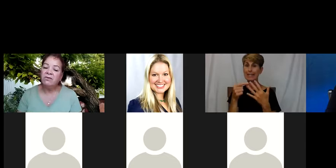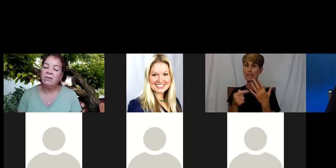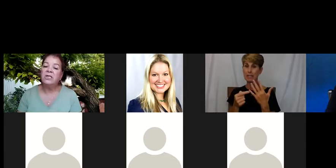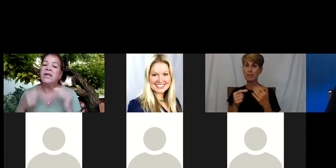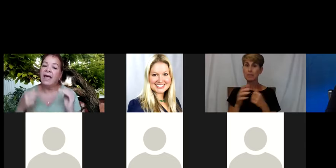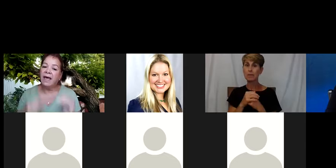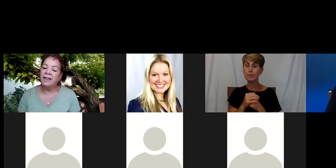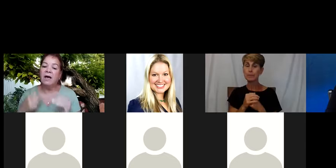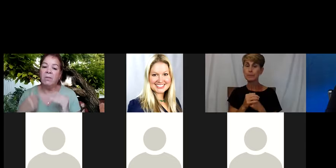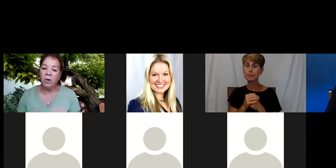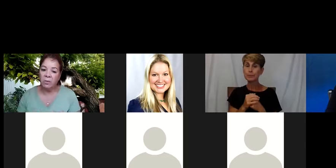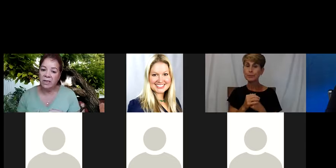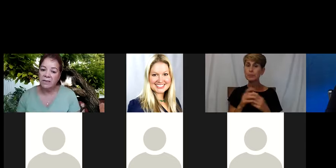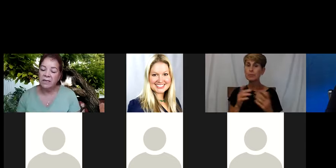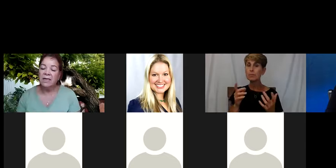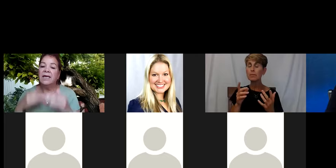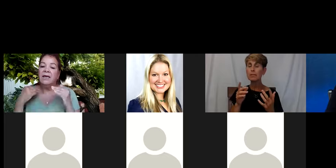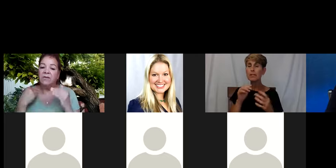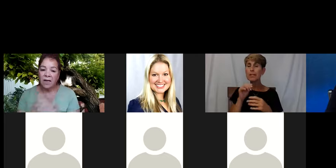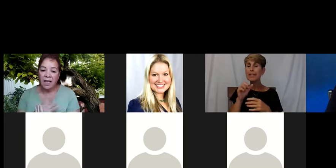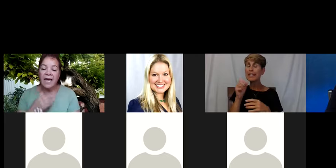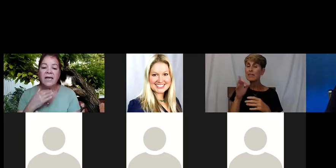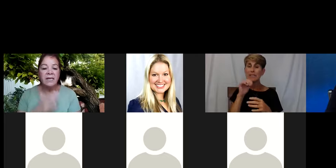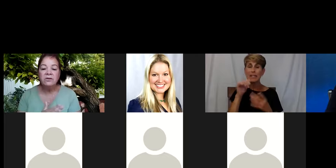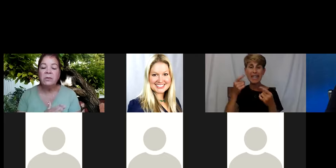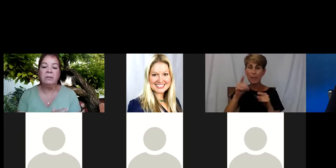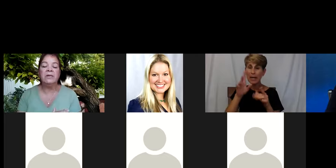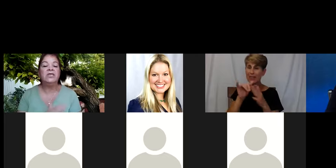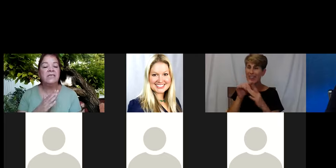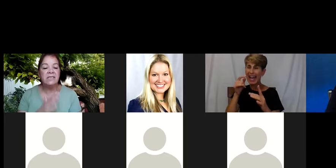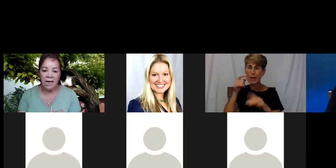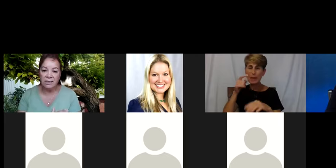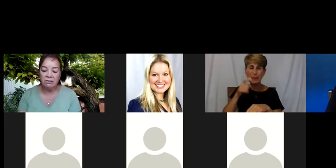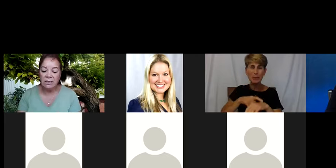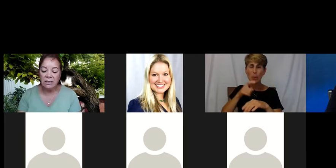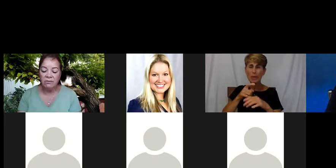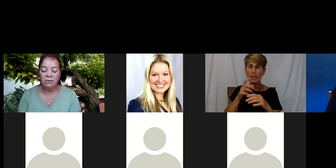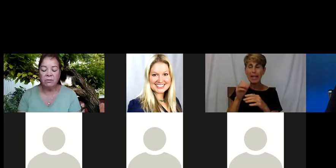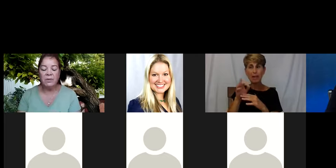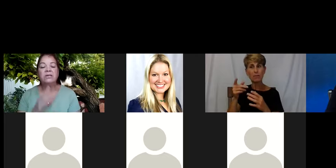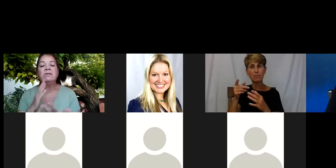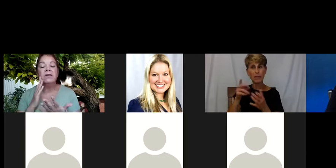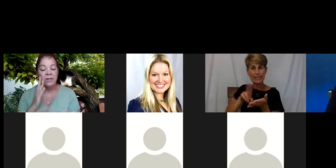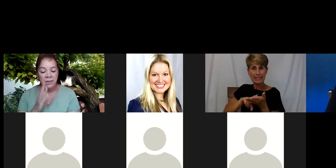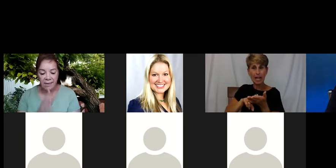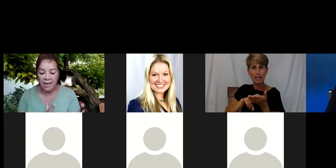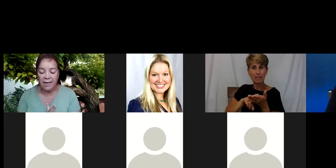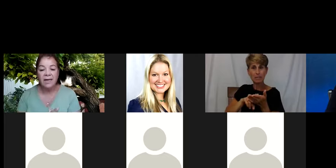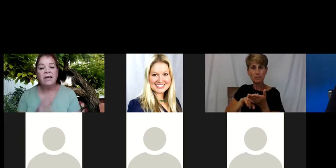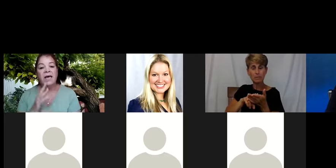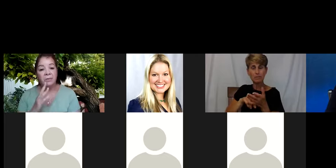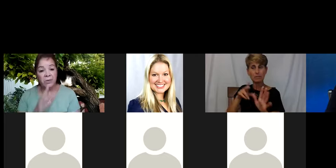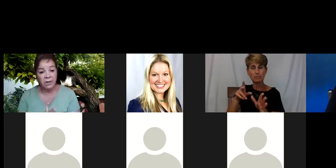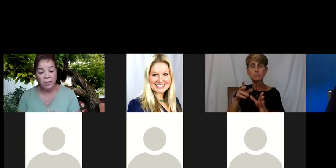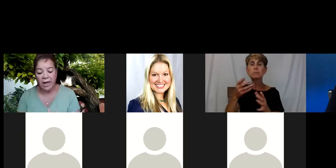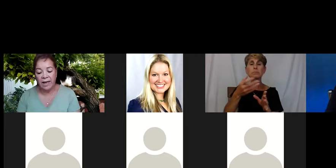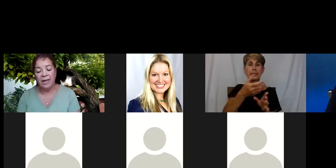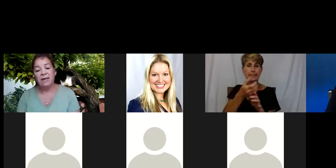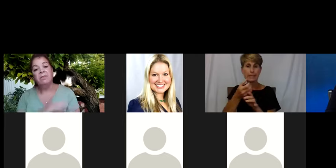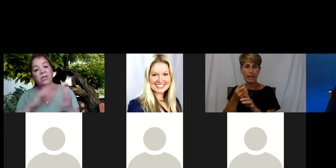of information at that moment, if the client gives you permission and signs a release of information, take it and put it away.